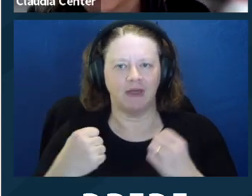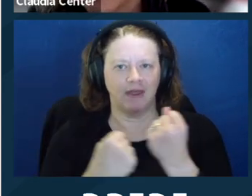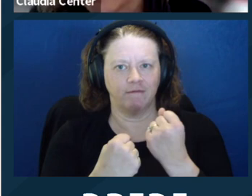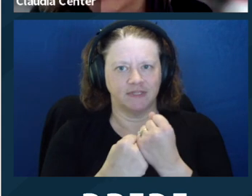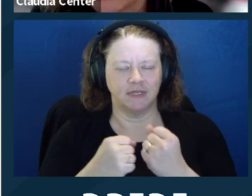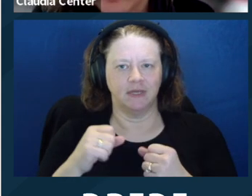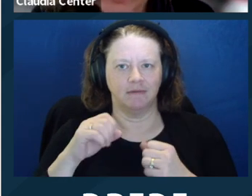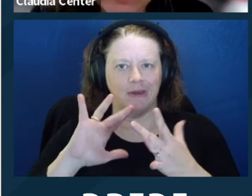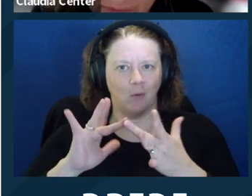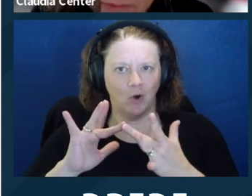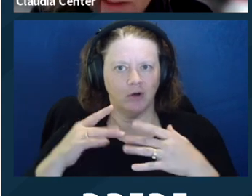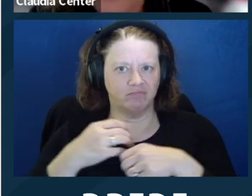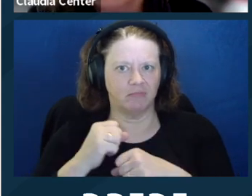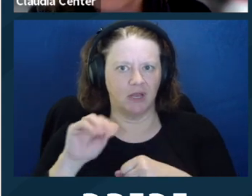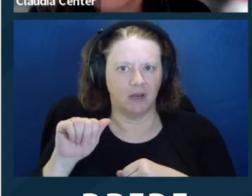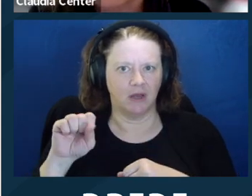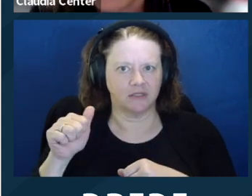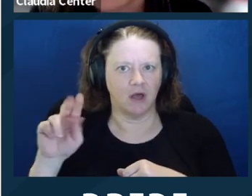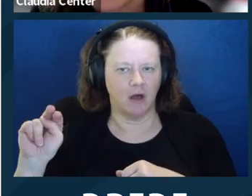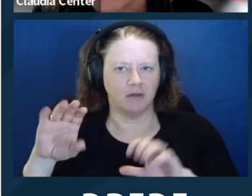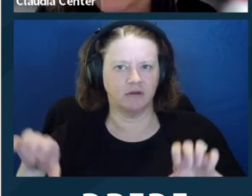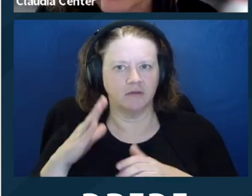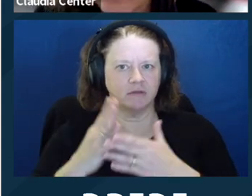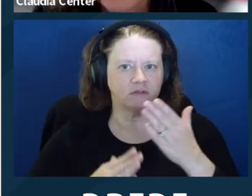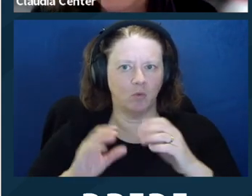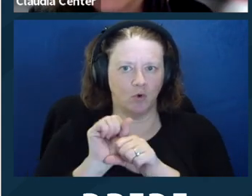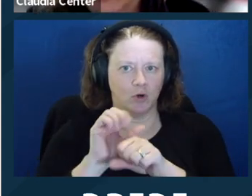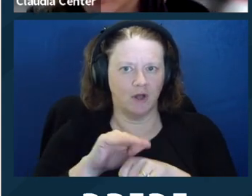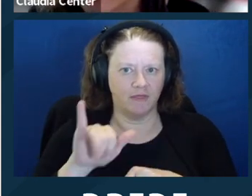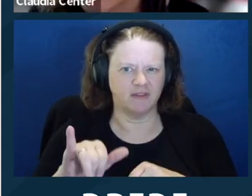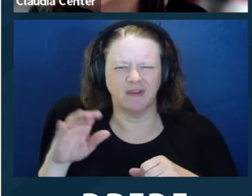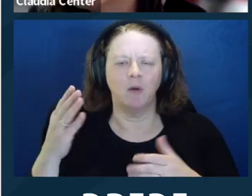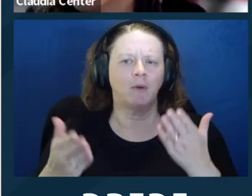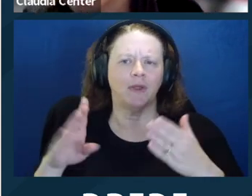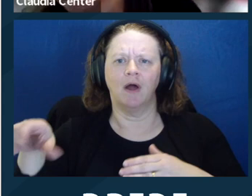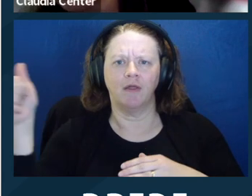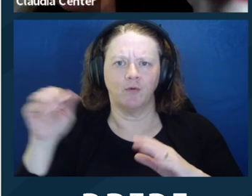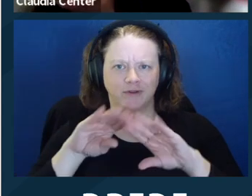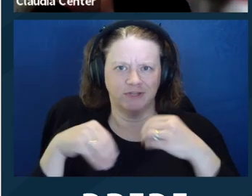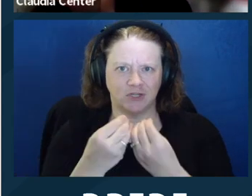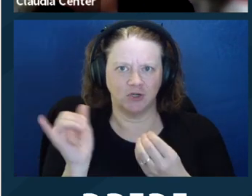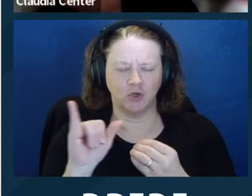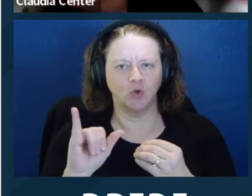things down to fourth or fifth‑grade reading level, and there are some tools in your Word